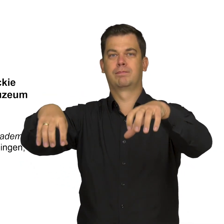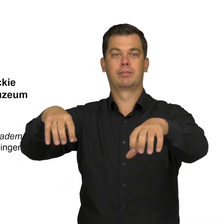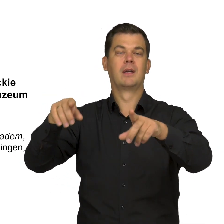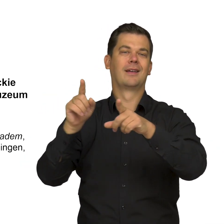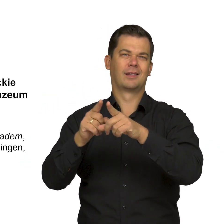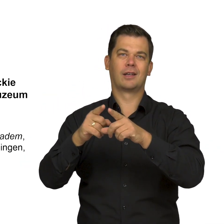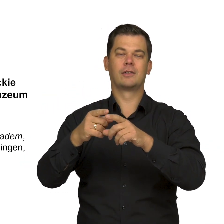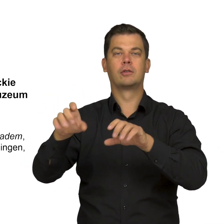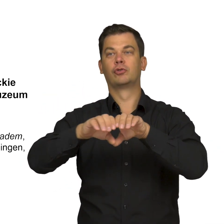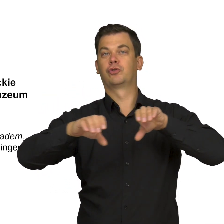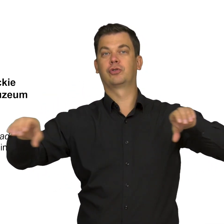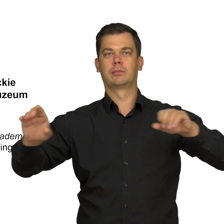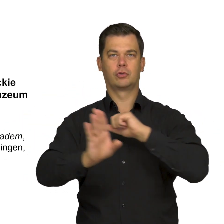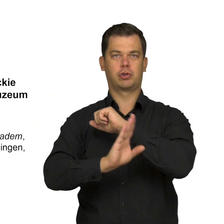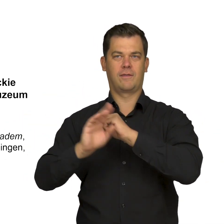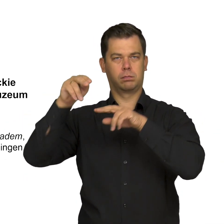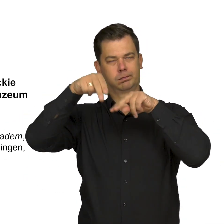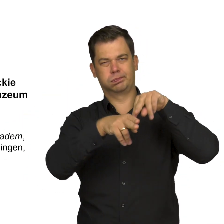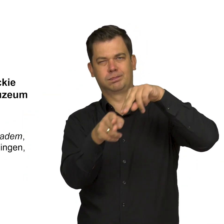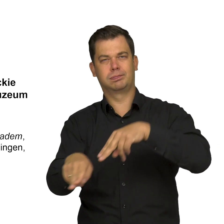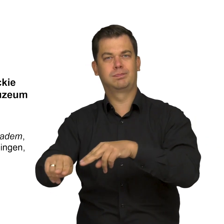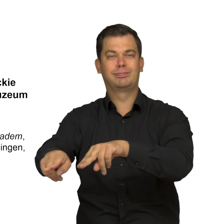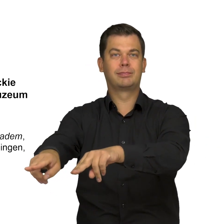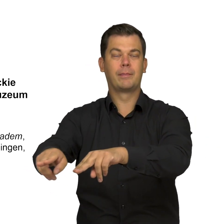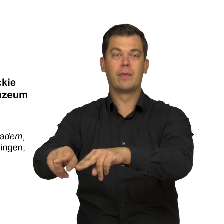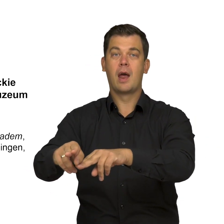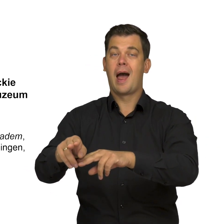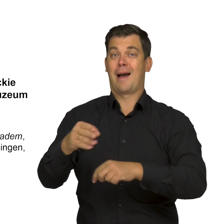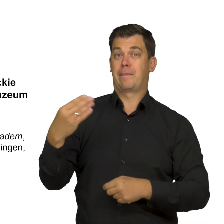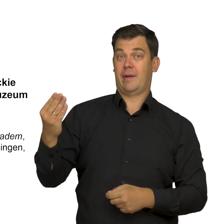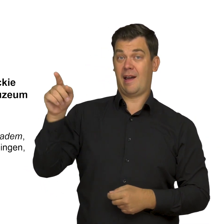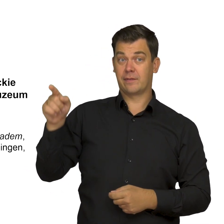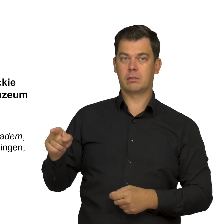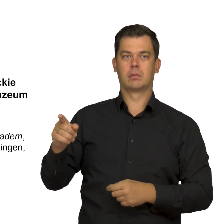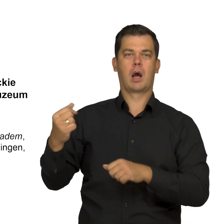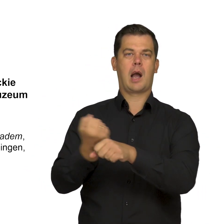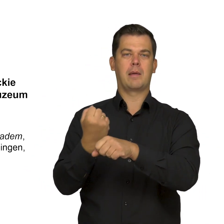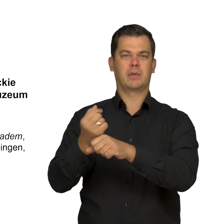carrying a huge tree branch with it. Near the right edge of the painting, the artist painted a high boulder